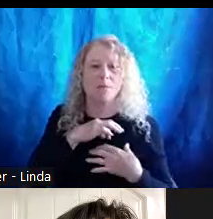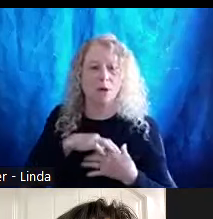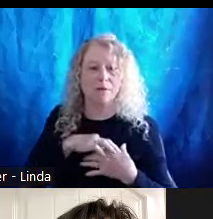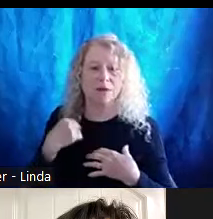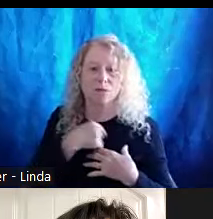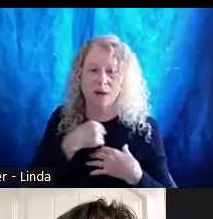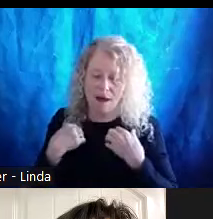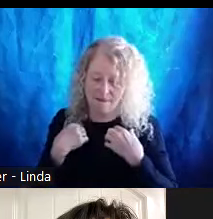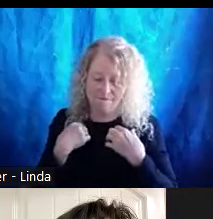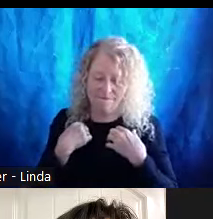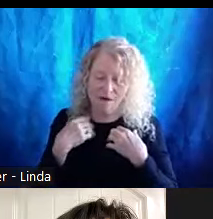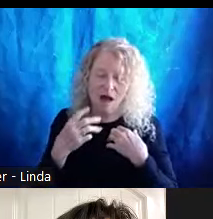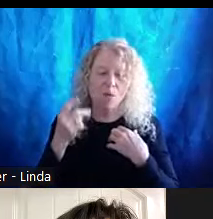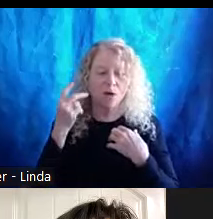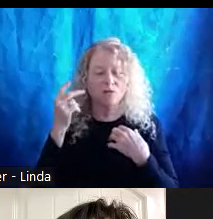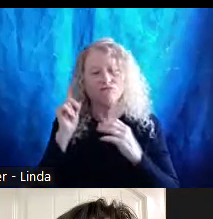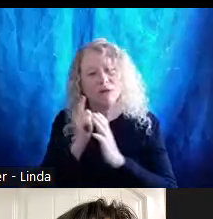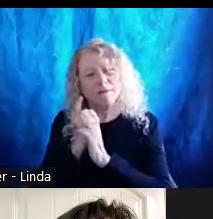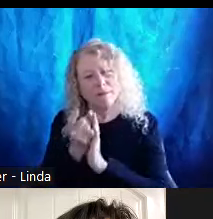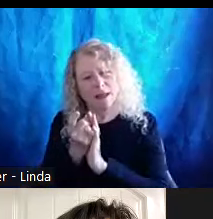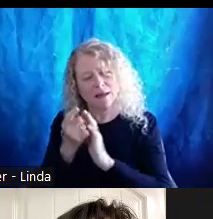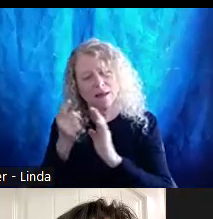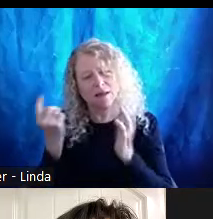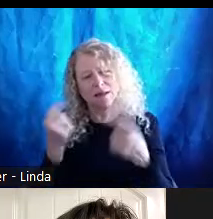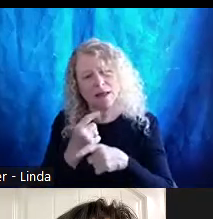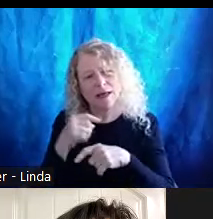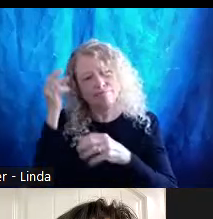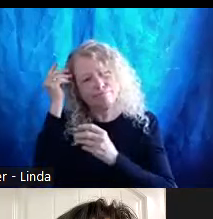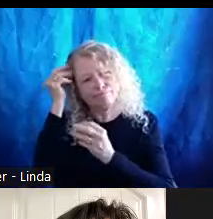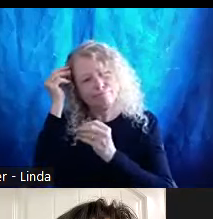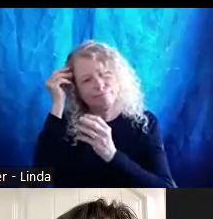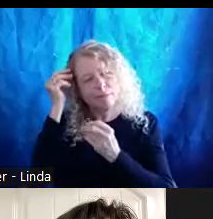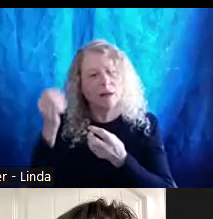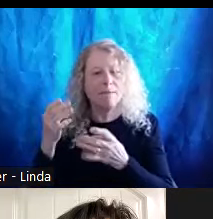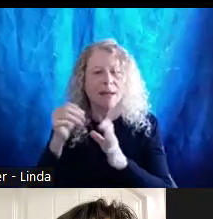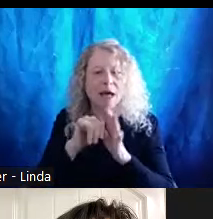I want you to just take a minute as we go through today and think of those many identities that each of you have